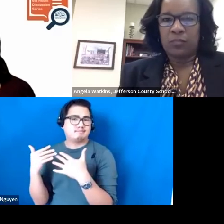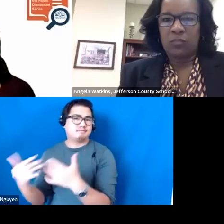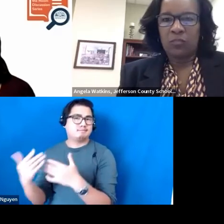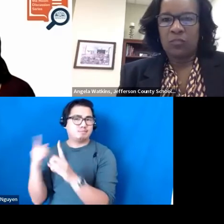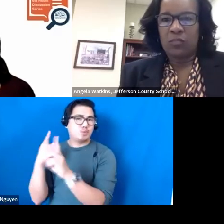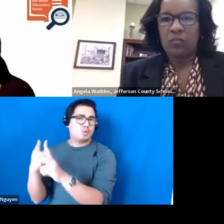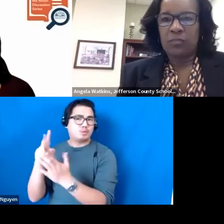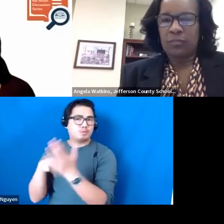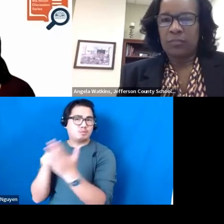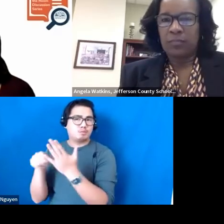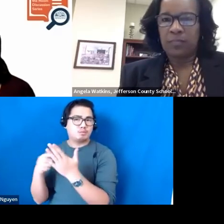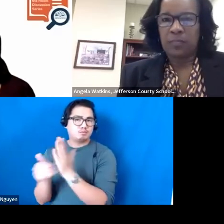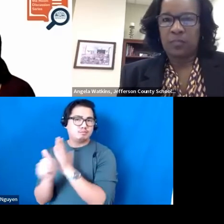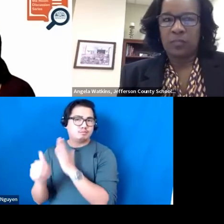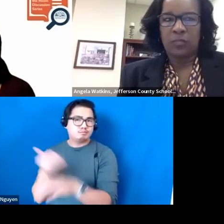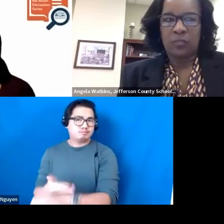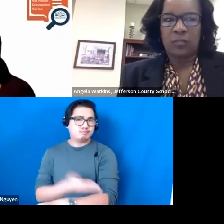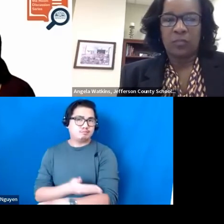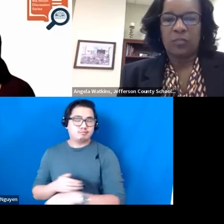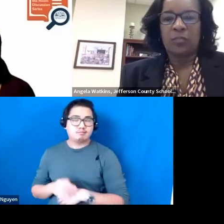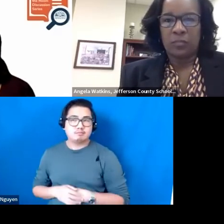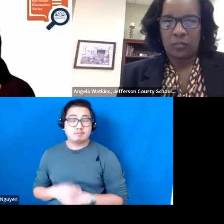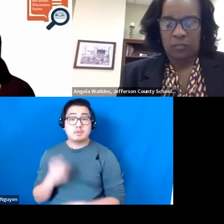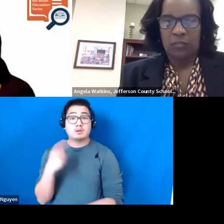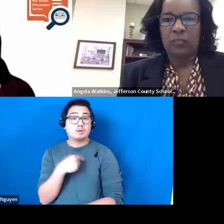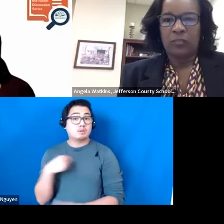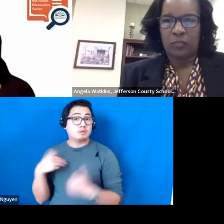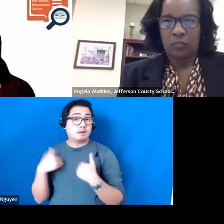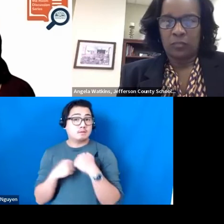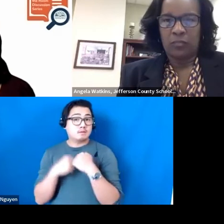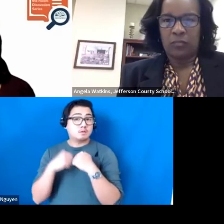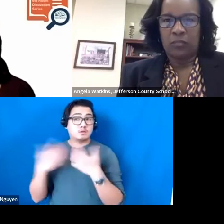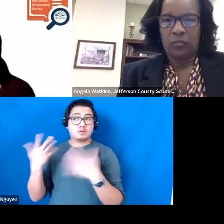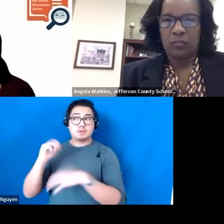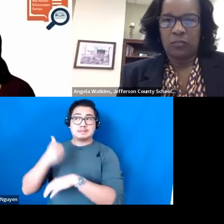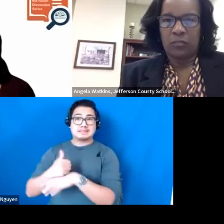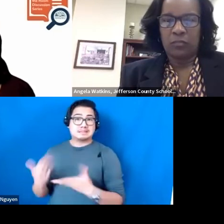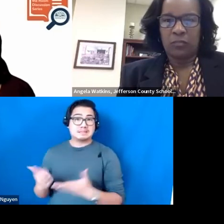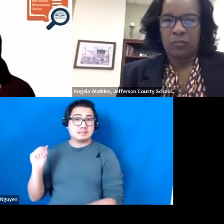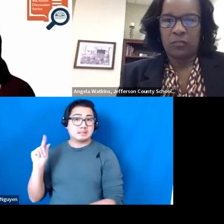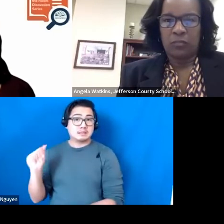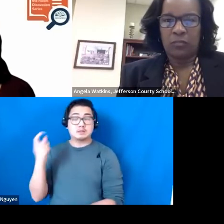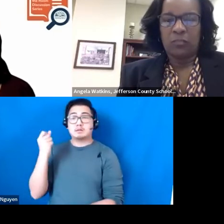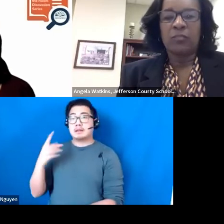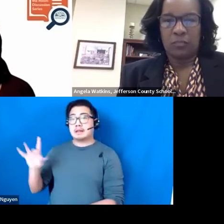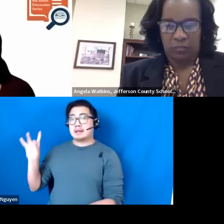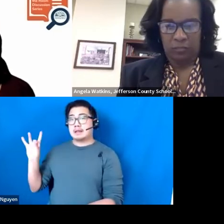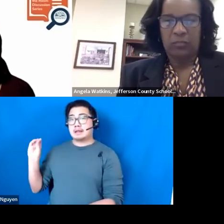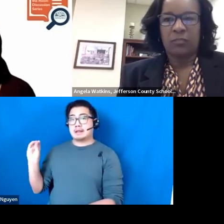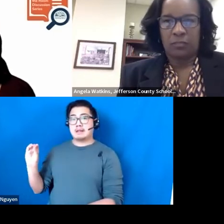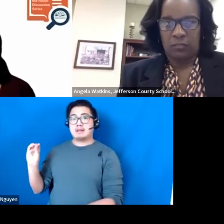We have a structure set up in Alabama where we have allocated $80,000 per local Reading